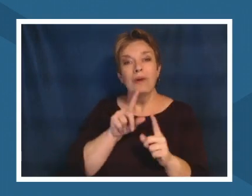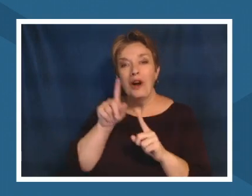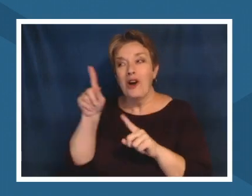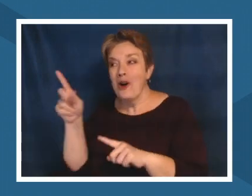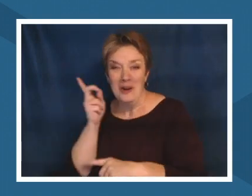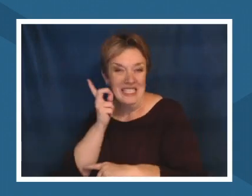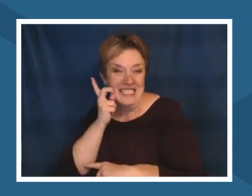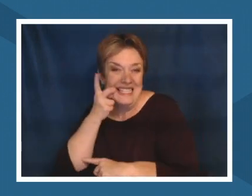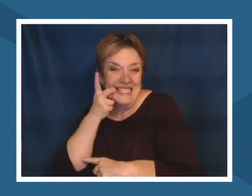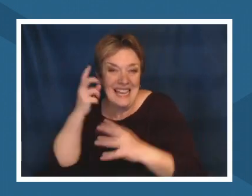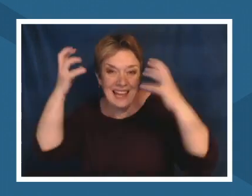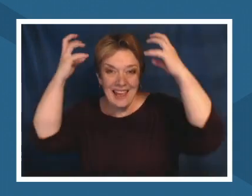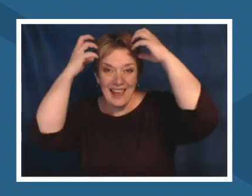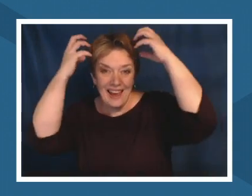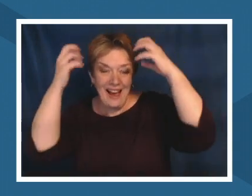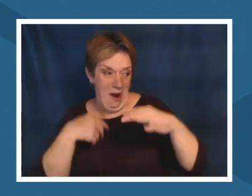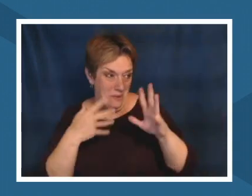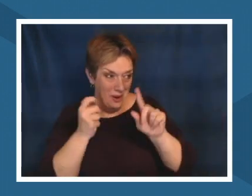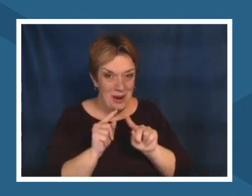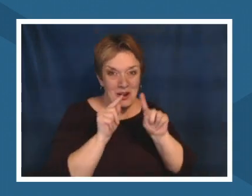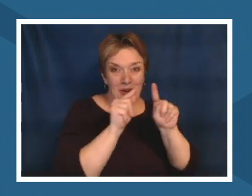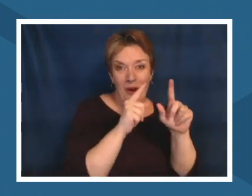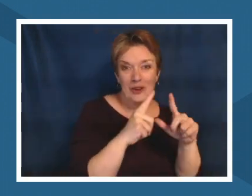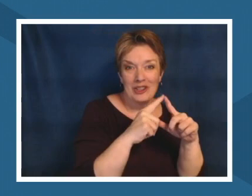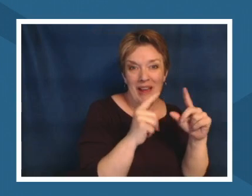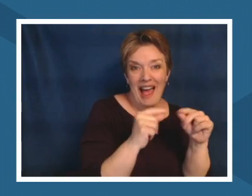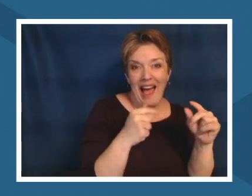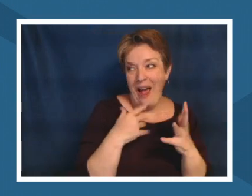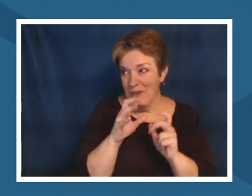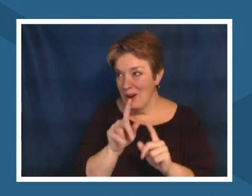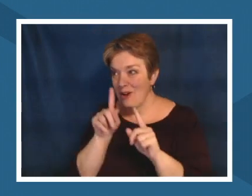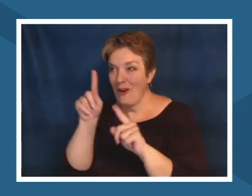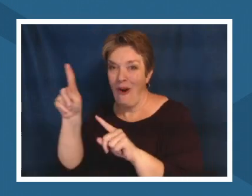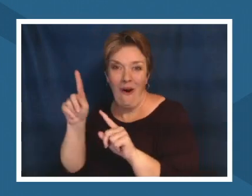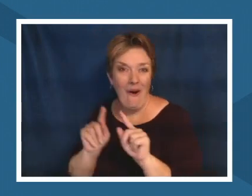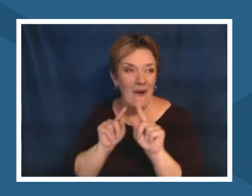cost to the environment and